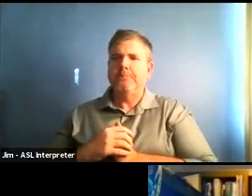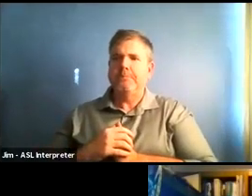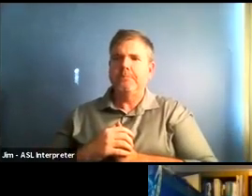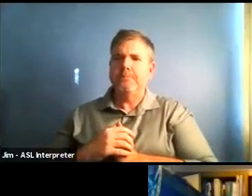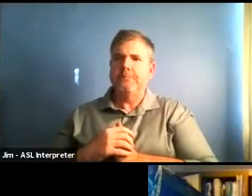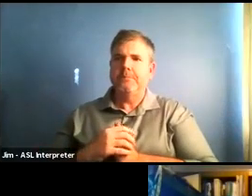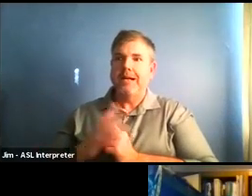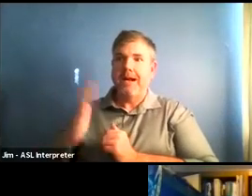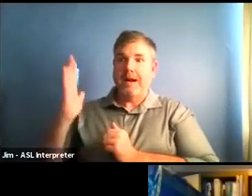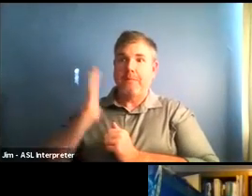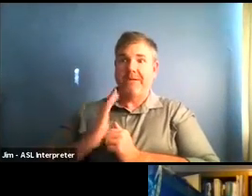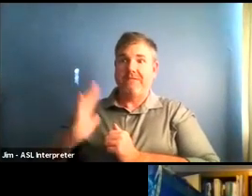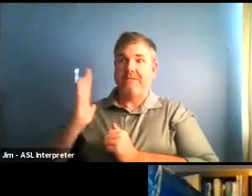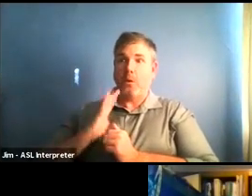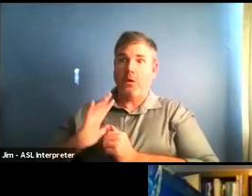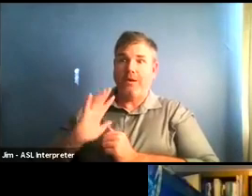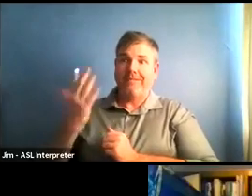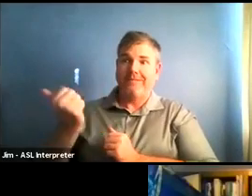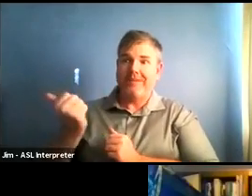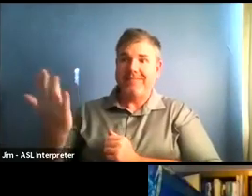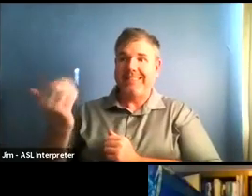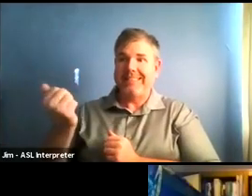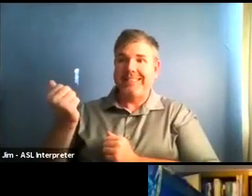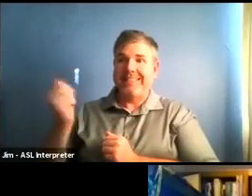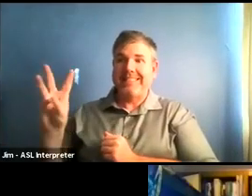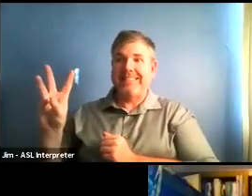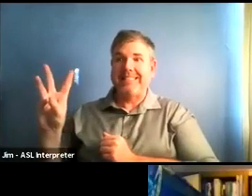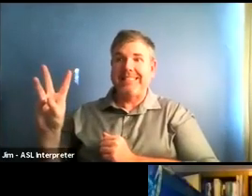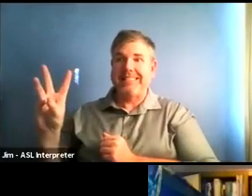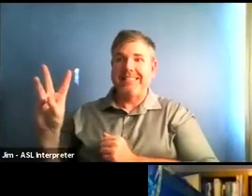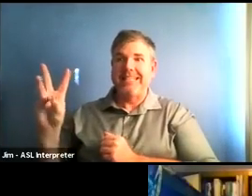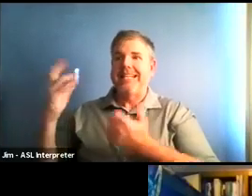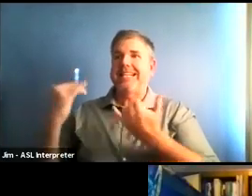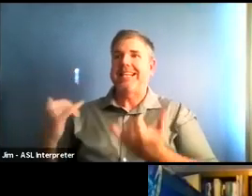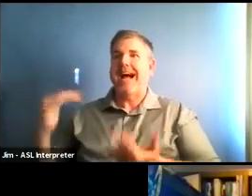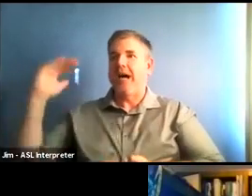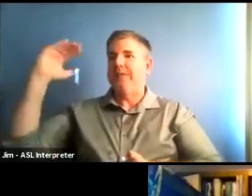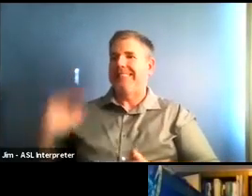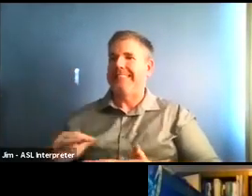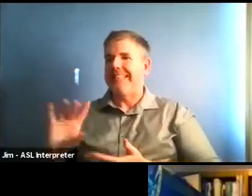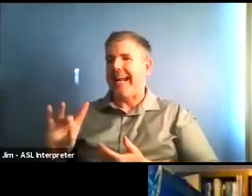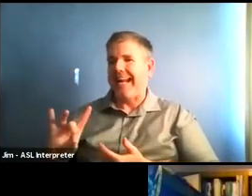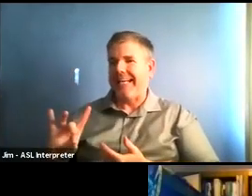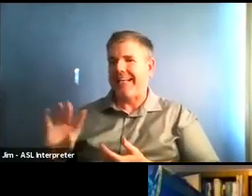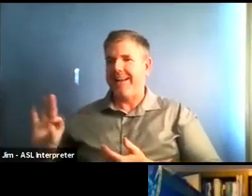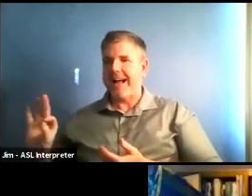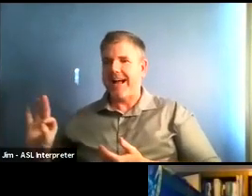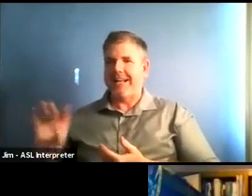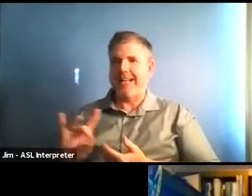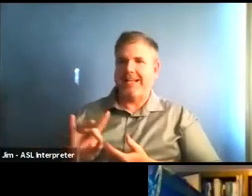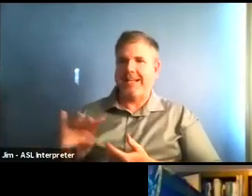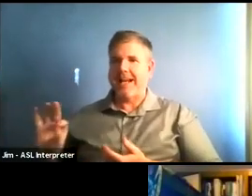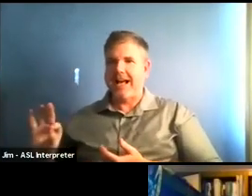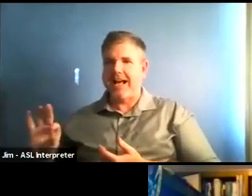per hundred thousand down to eight to nine, which is really a great event. I think that we're moving that direction.